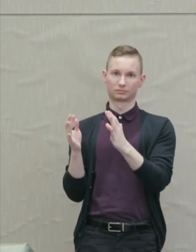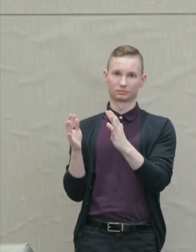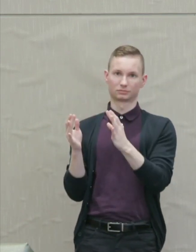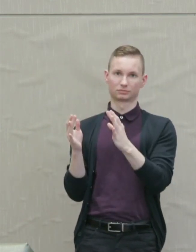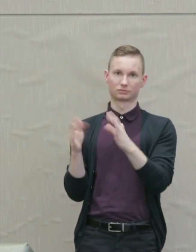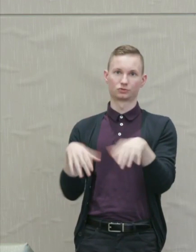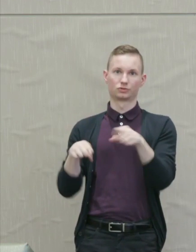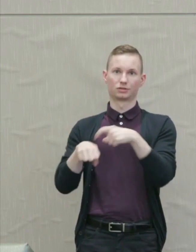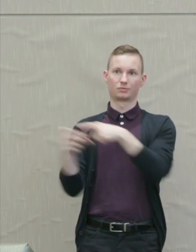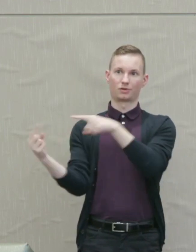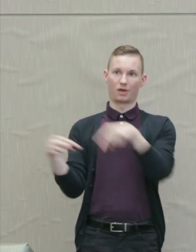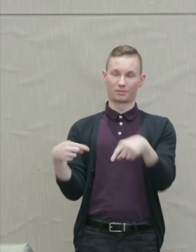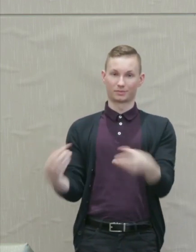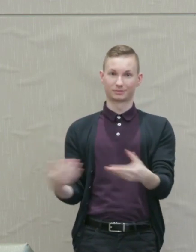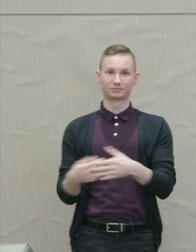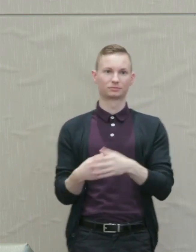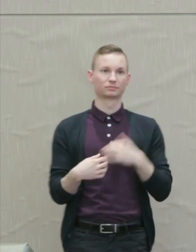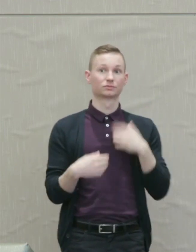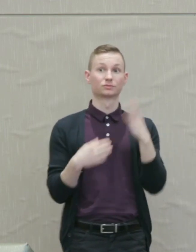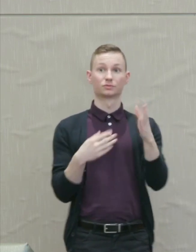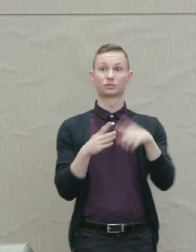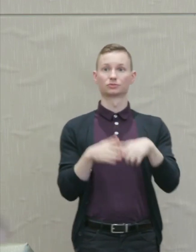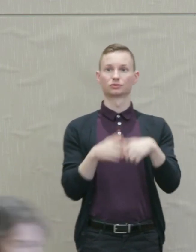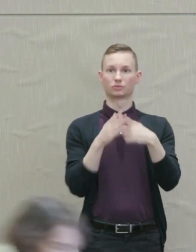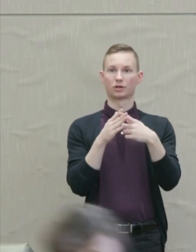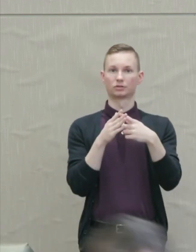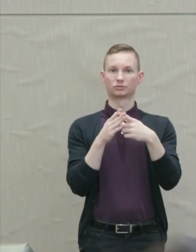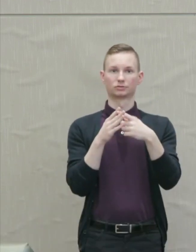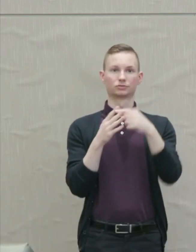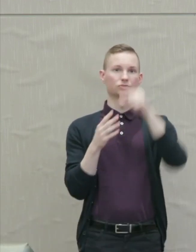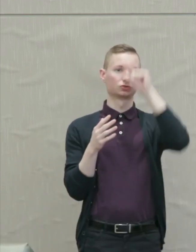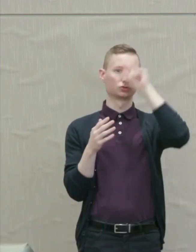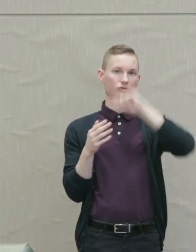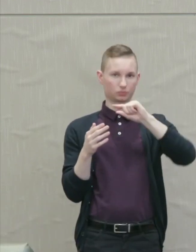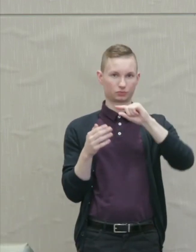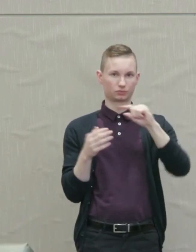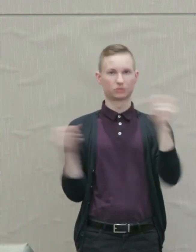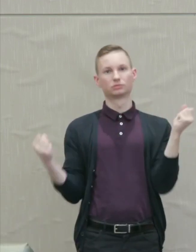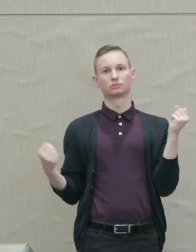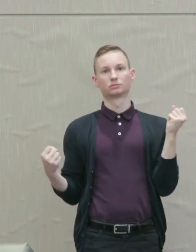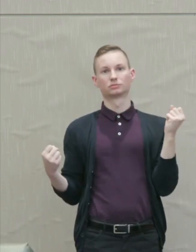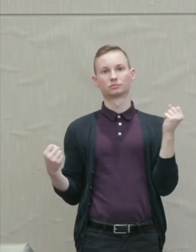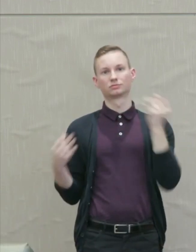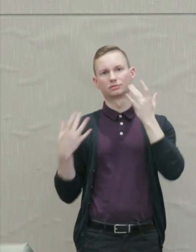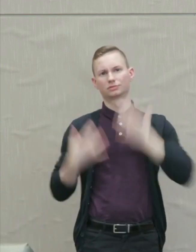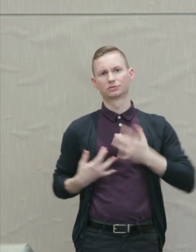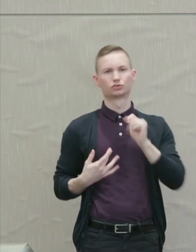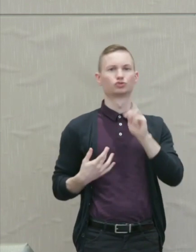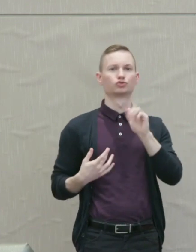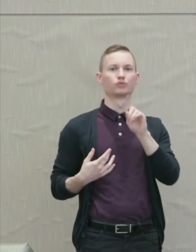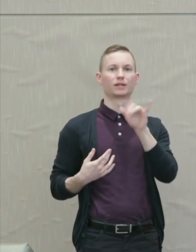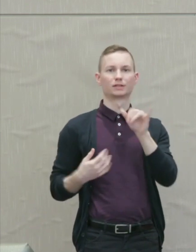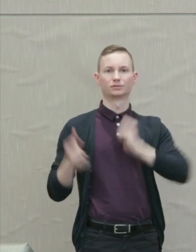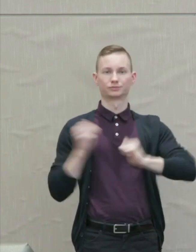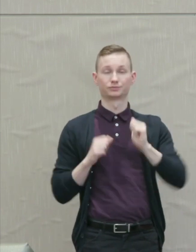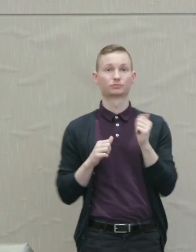I'm going to begin with a Greek tragedy because as you'll see I think it sets up the problems